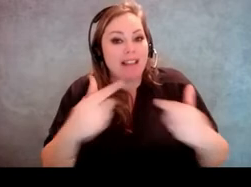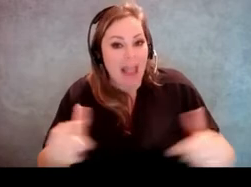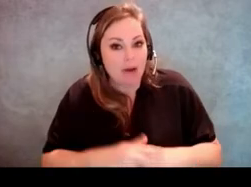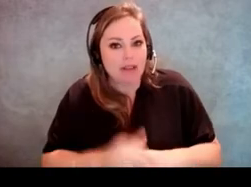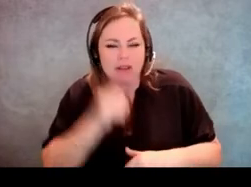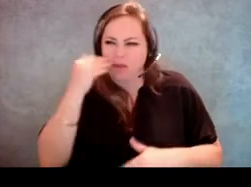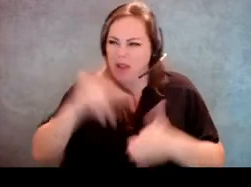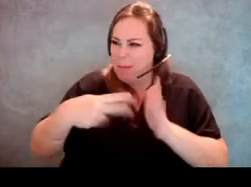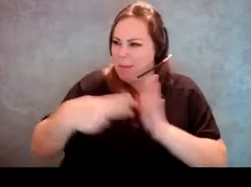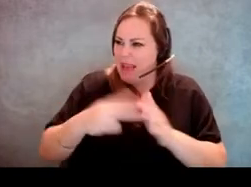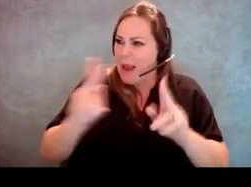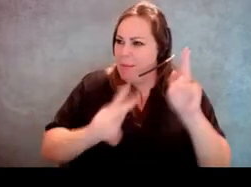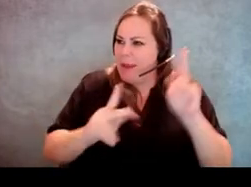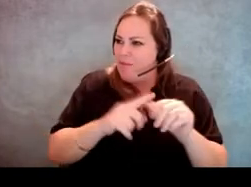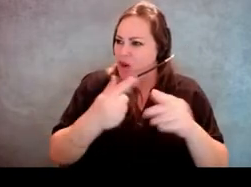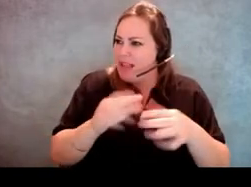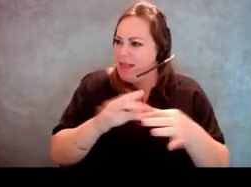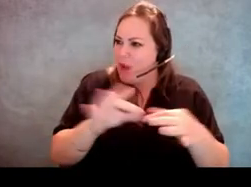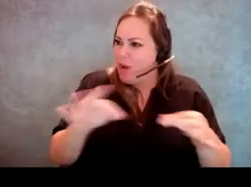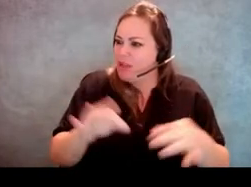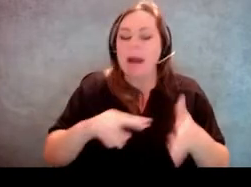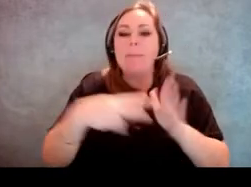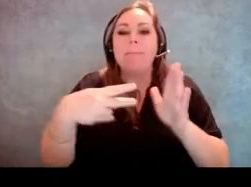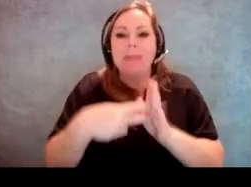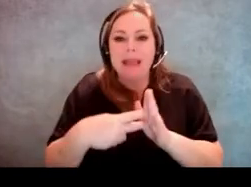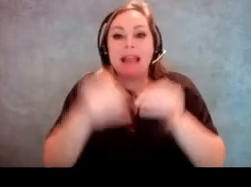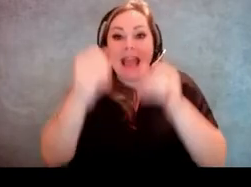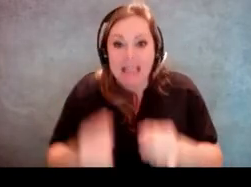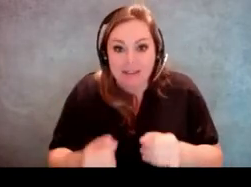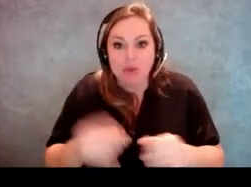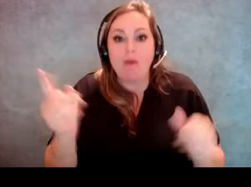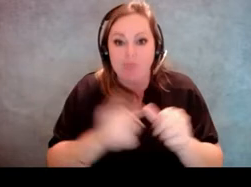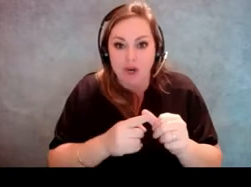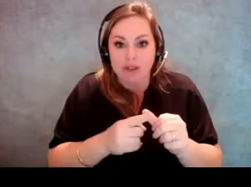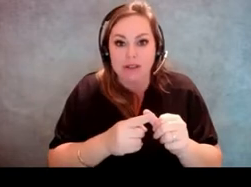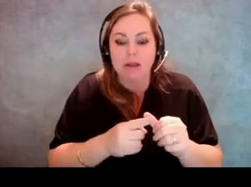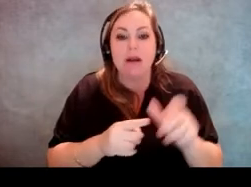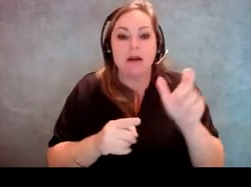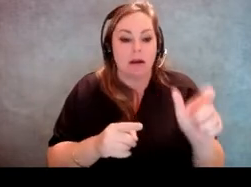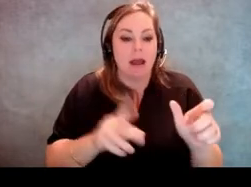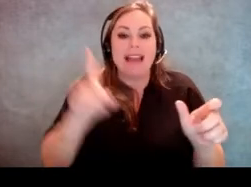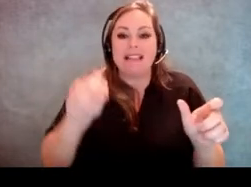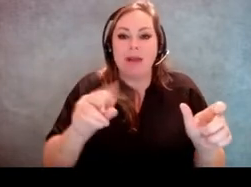language and you don't really know what that is, this basically just refers to the individual first and puts the disability second.